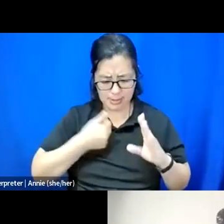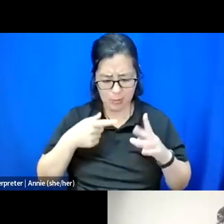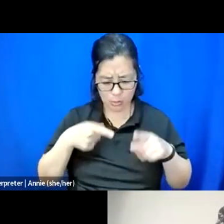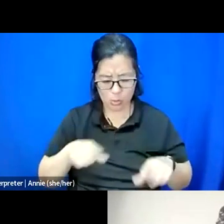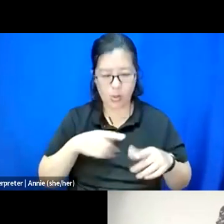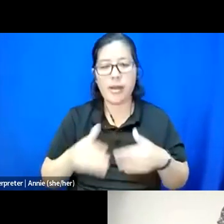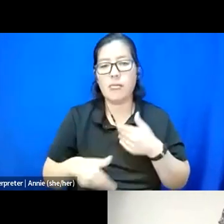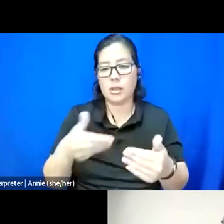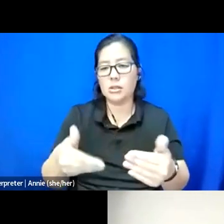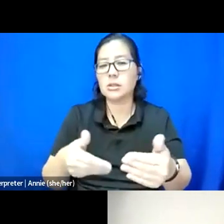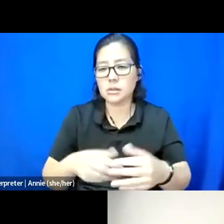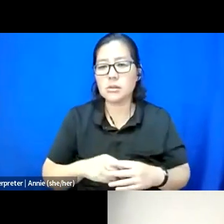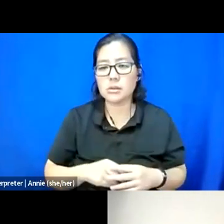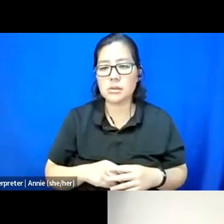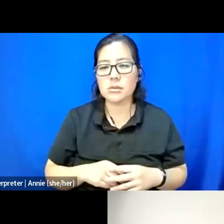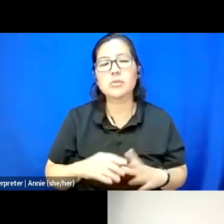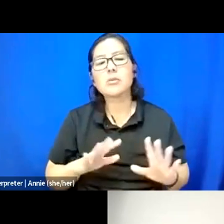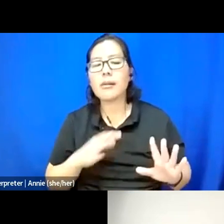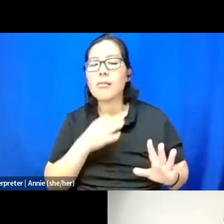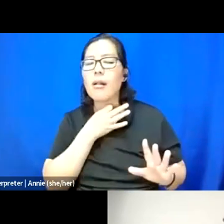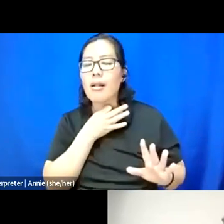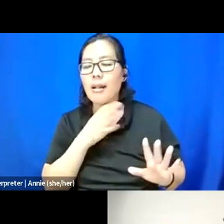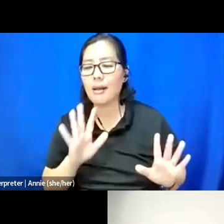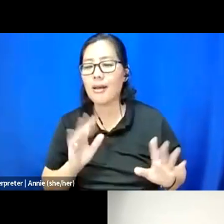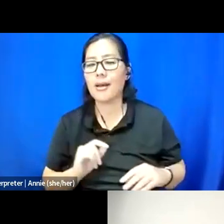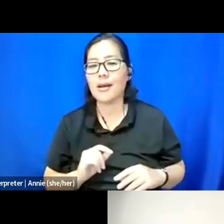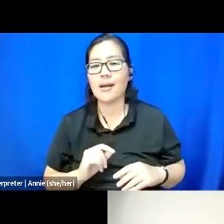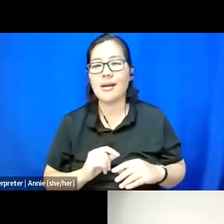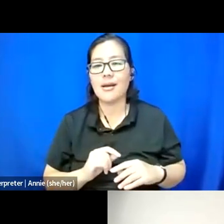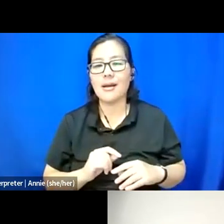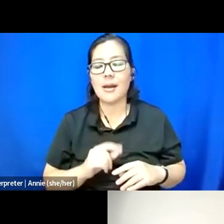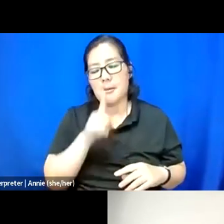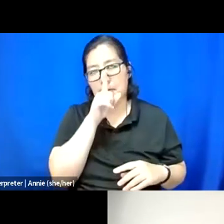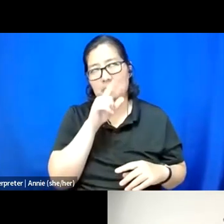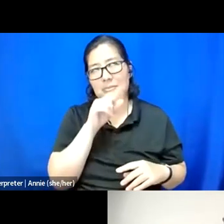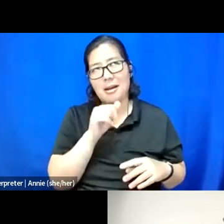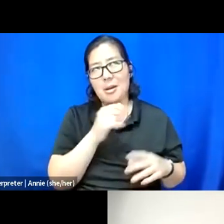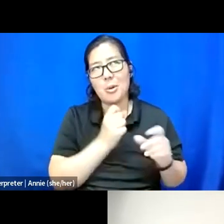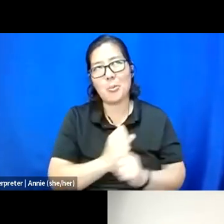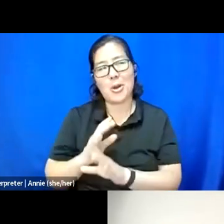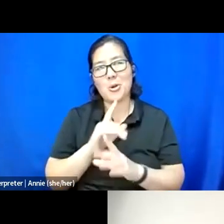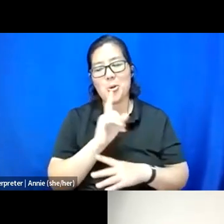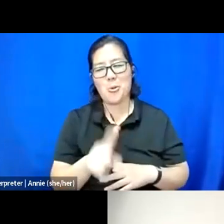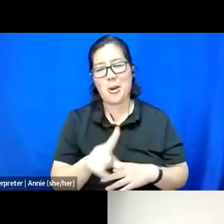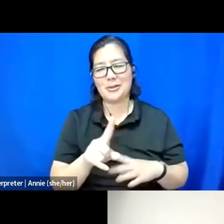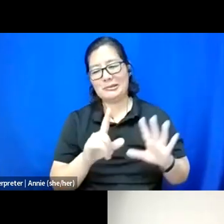you know, I'm curious, I know this is not necessarily a question I had prepared, so let me know if we can -- you want to just move on.